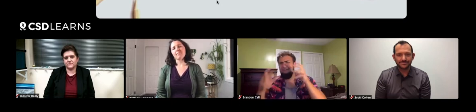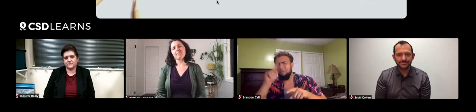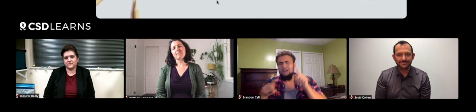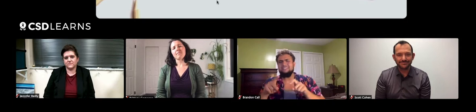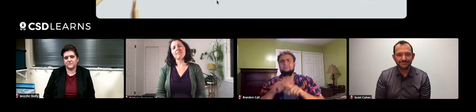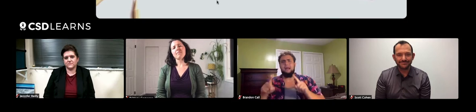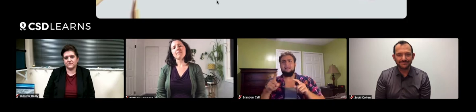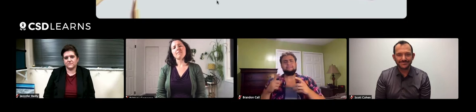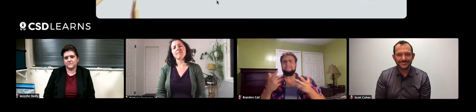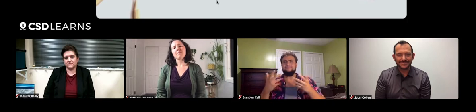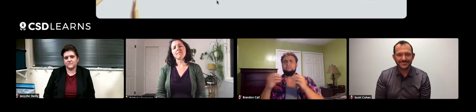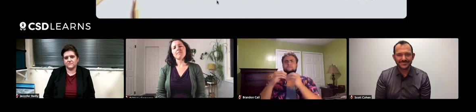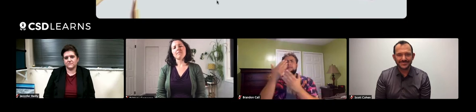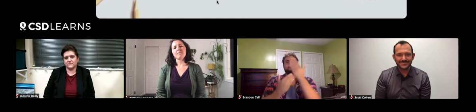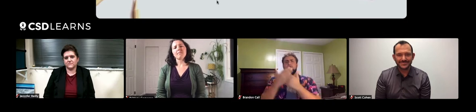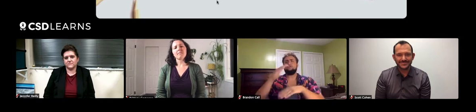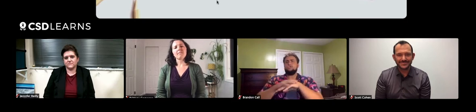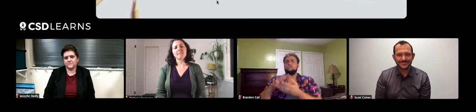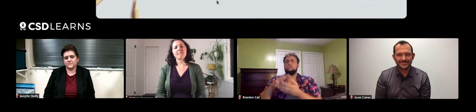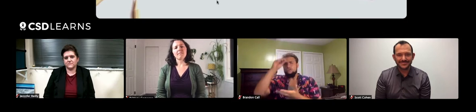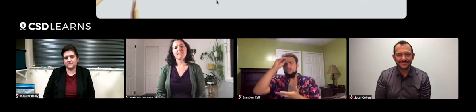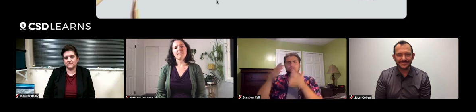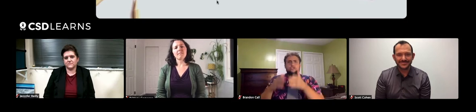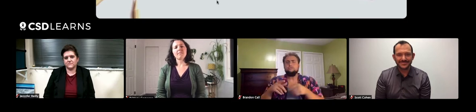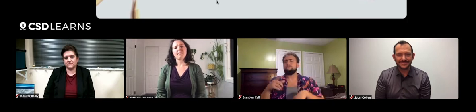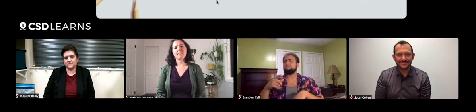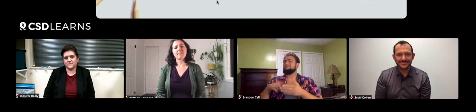they want to have hands-on learning.